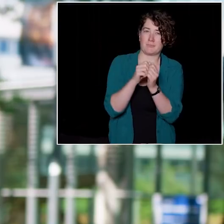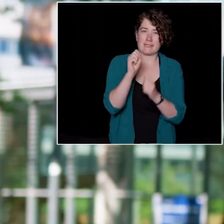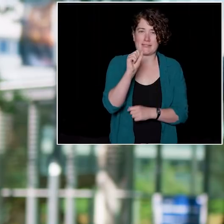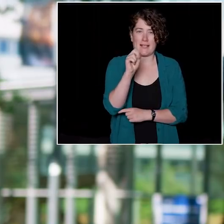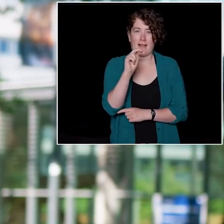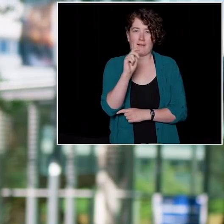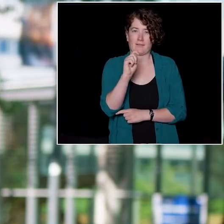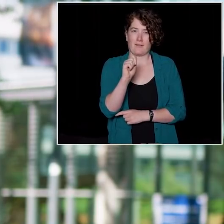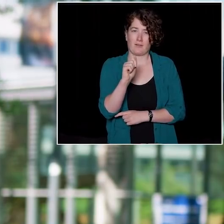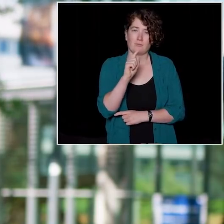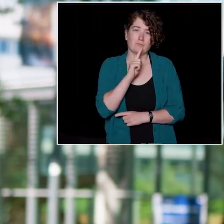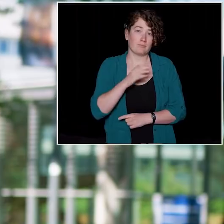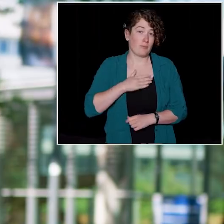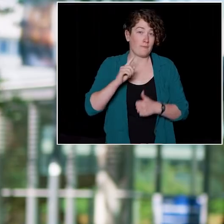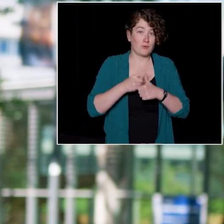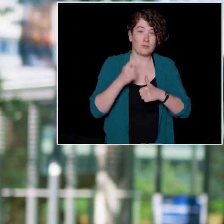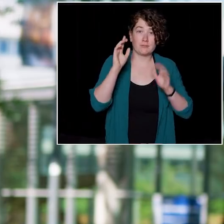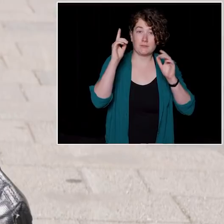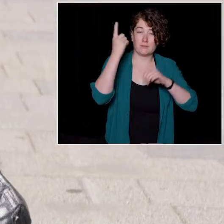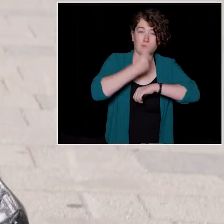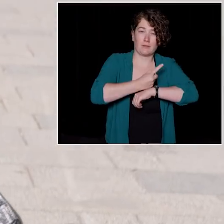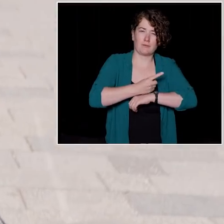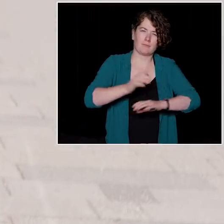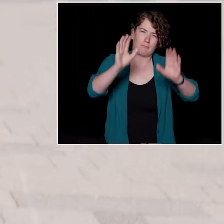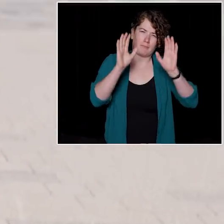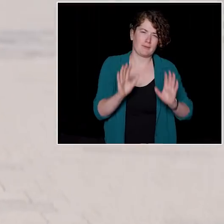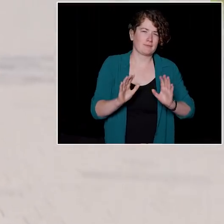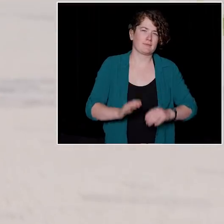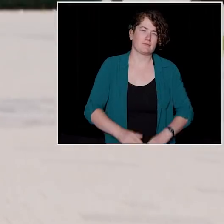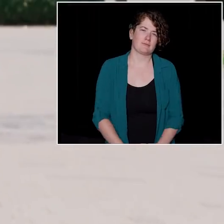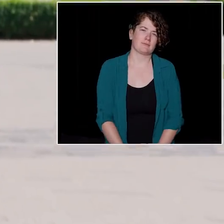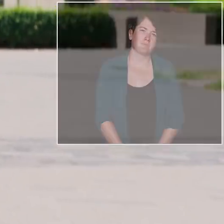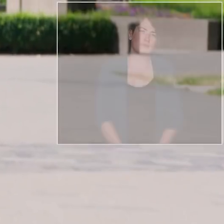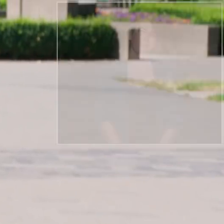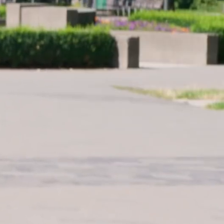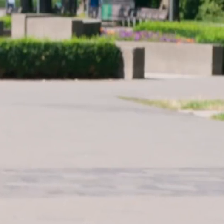All in all, it was an absolutely amazing first day and I can't wait to get started.